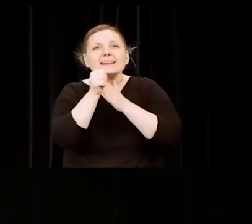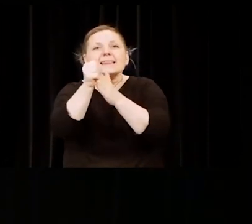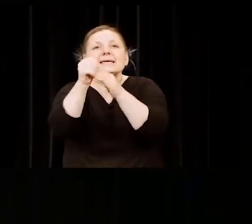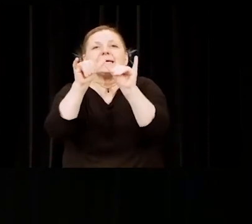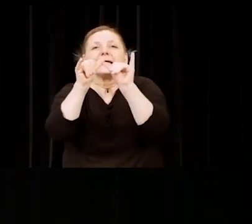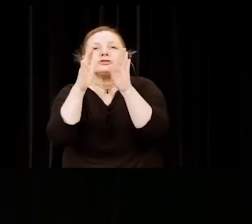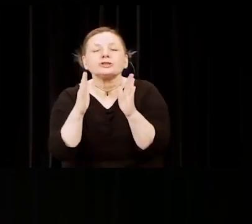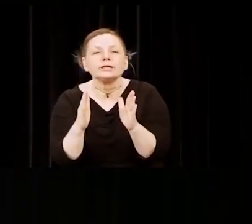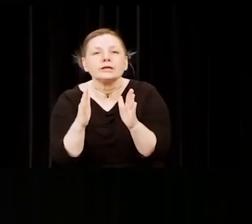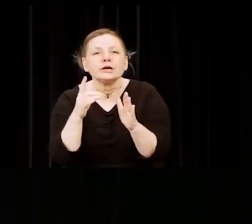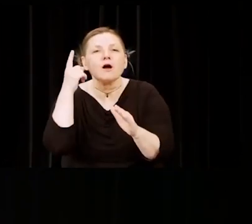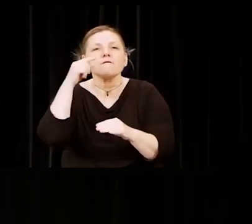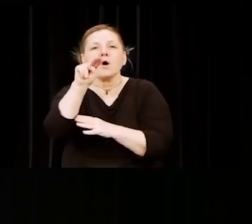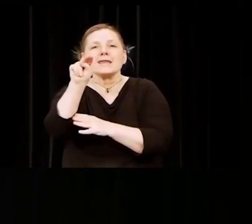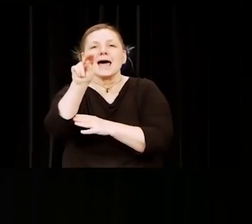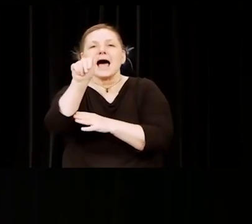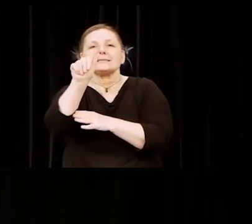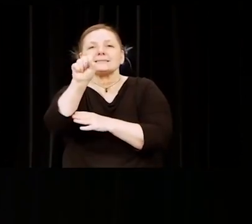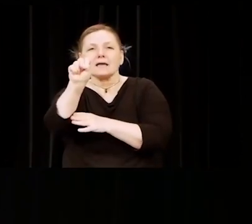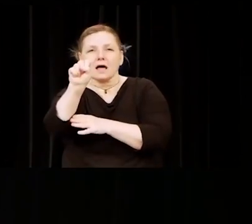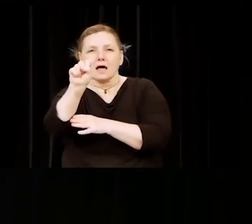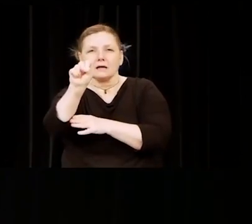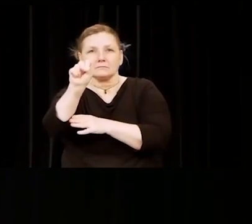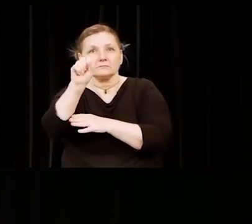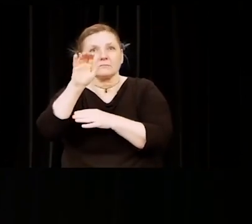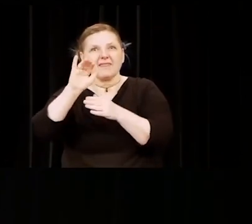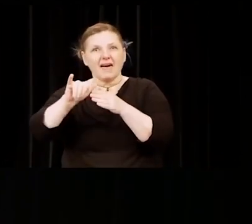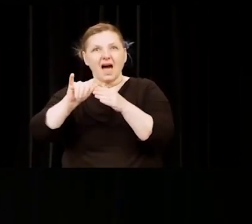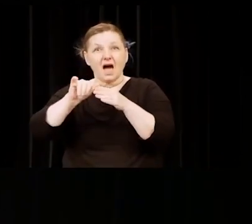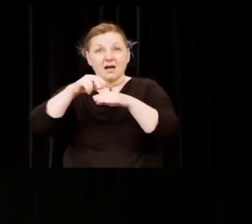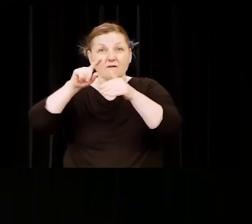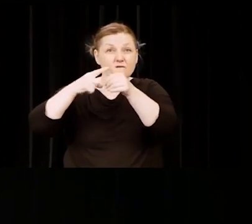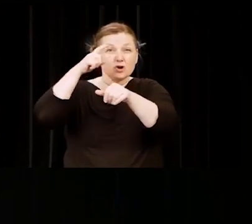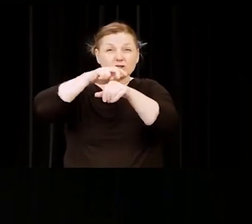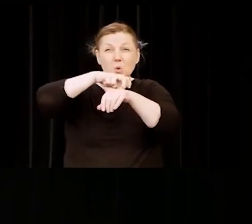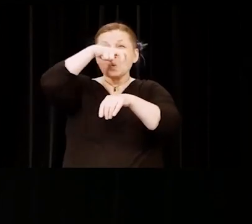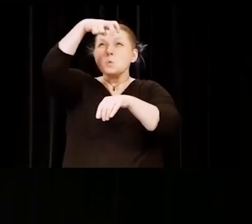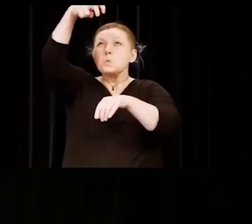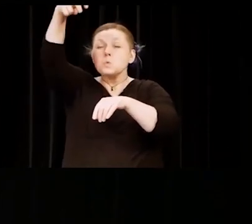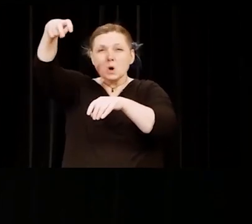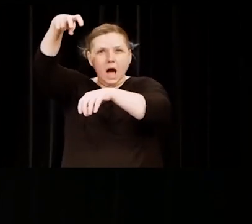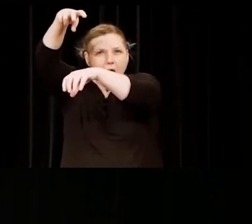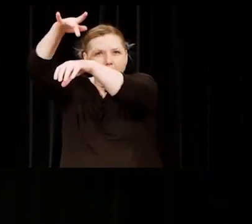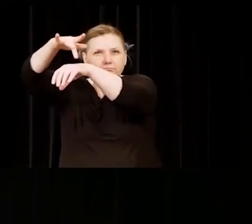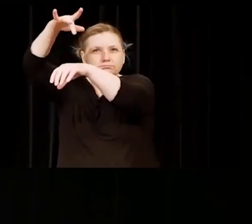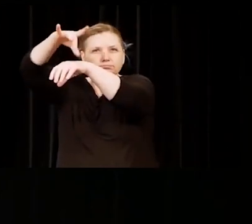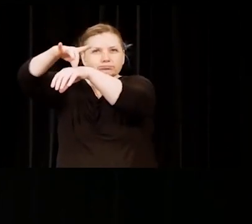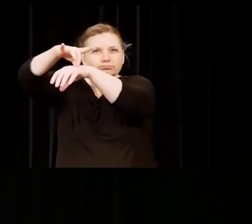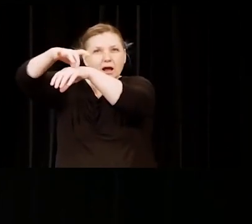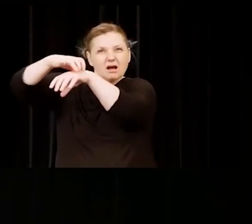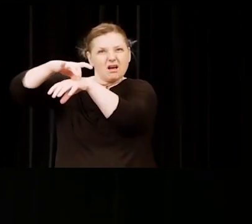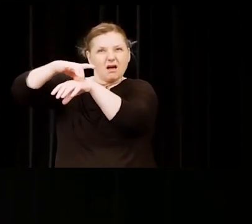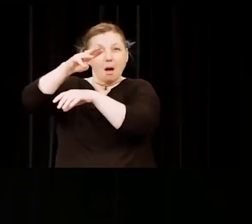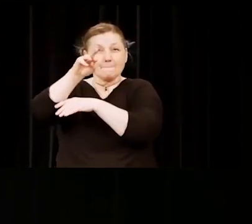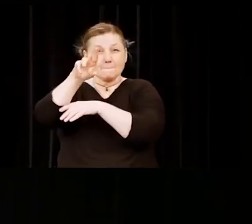More recently, and hopefully celebrating today, Samary Ramos Class of 2020